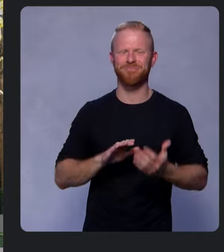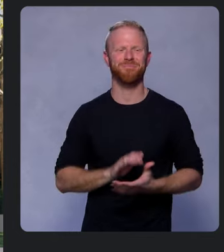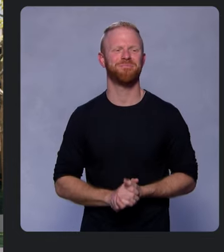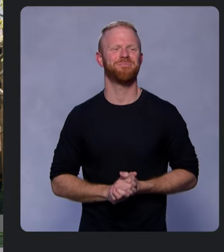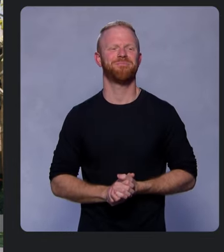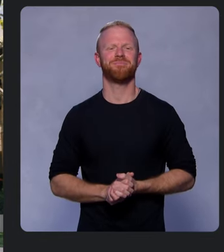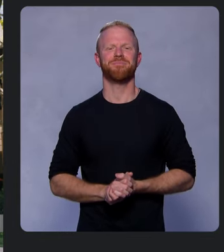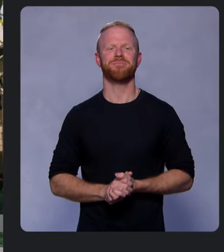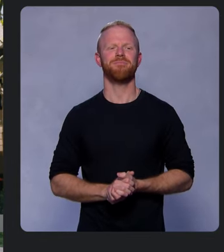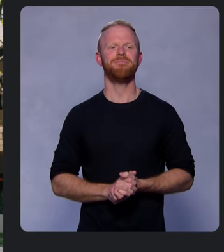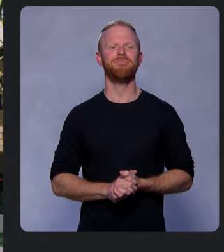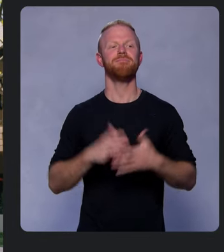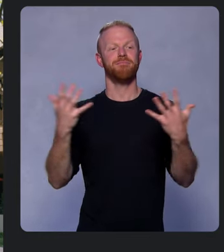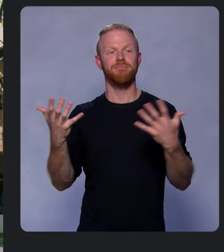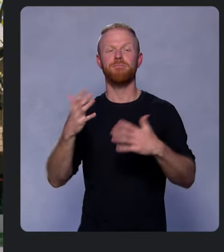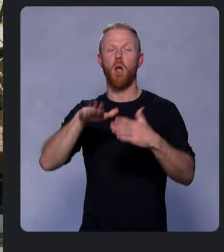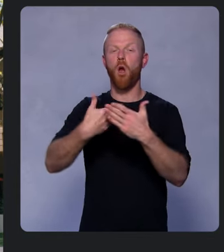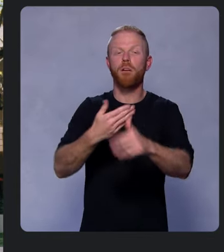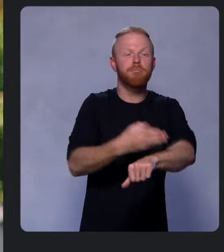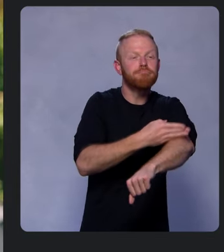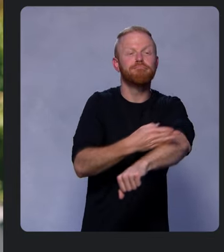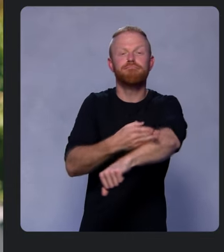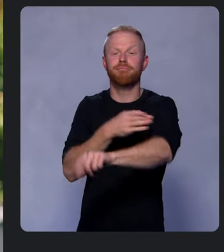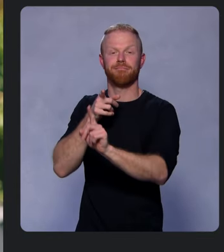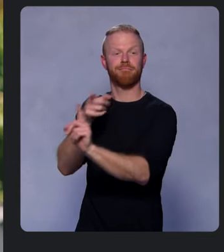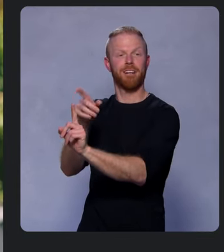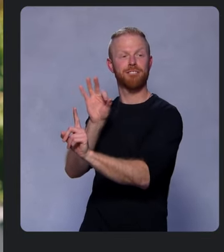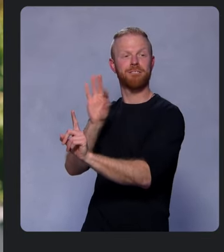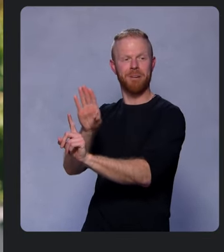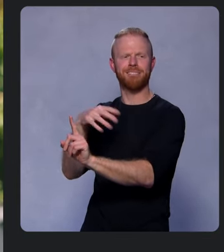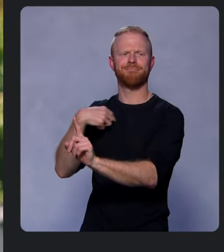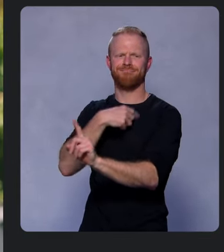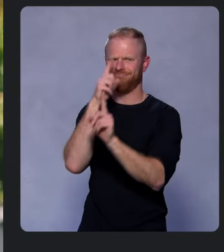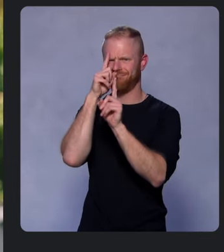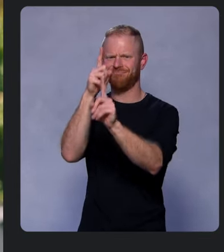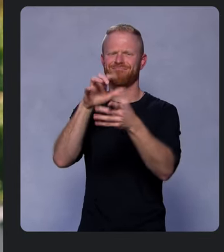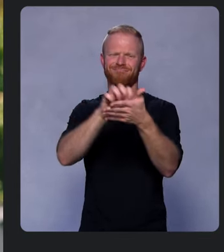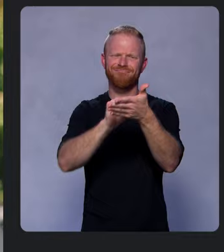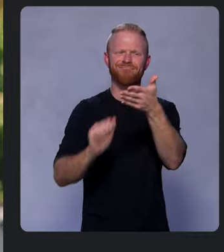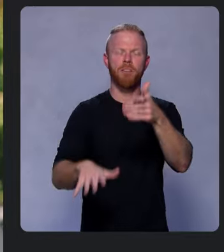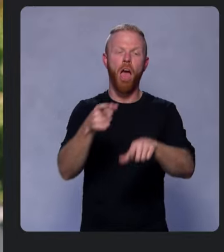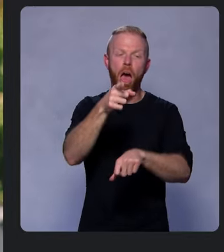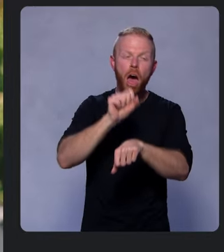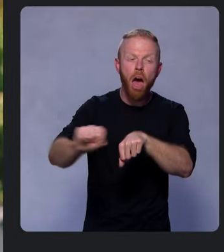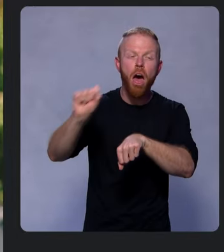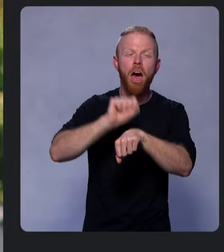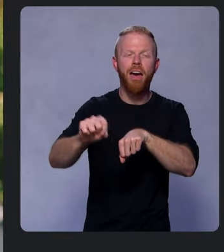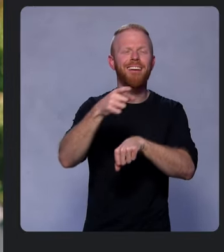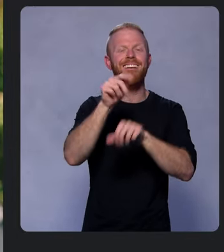With every improvement to Firebase, we aim to take away the hard work for you, so you can focus on delivering